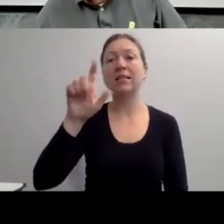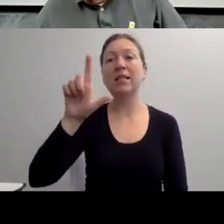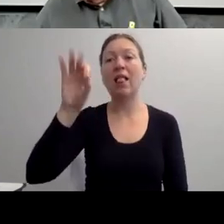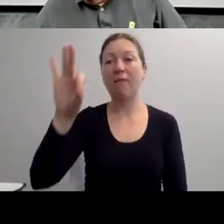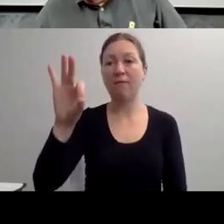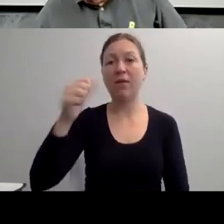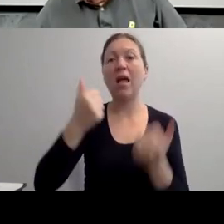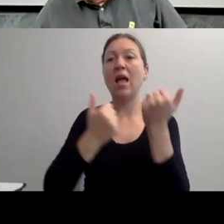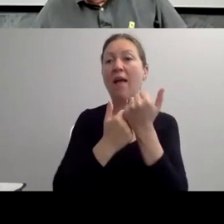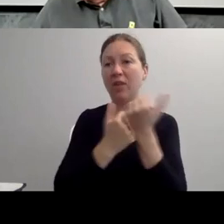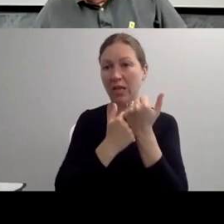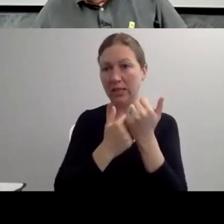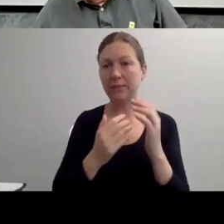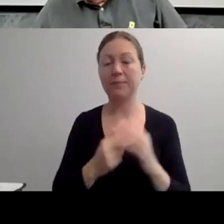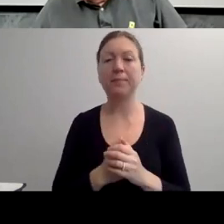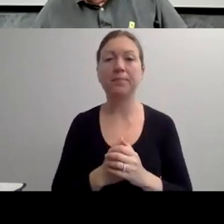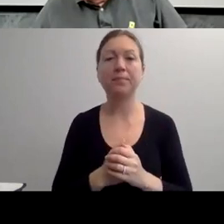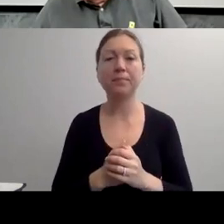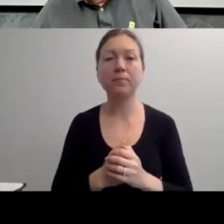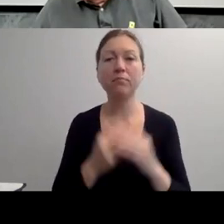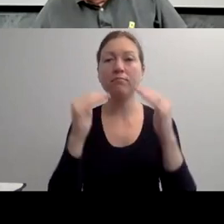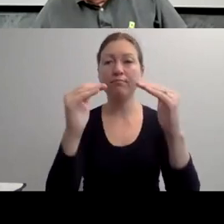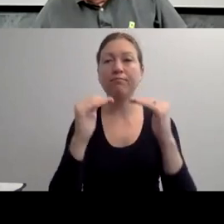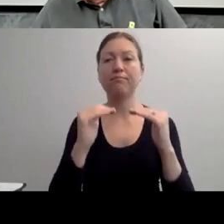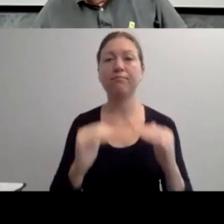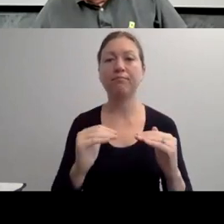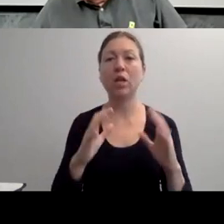"NOW, THIS SEEMS LIKE A PRETTY BASIC CONCEPT.